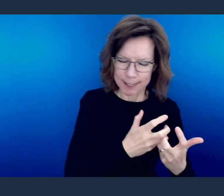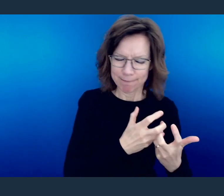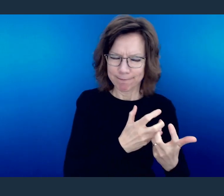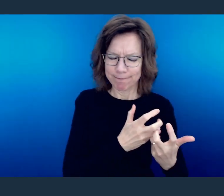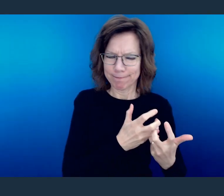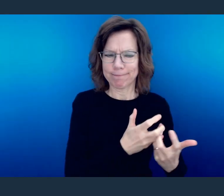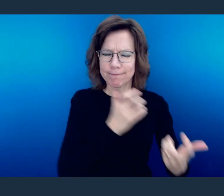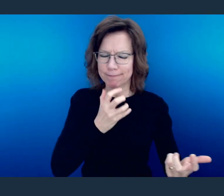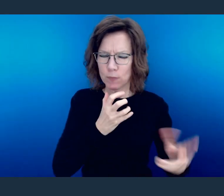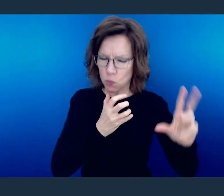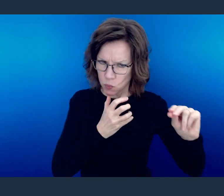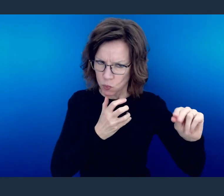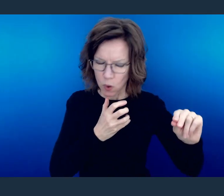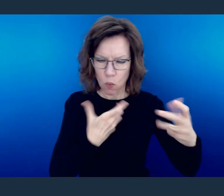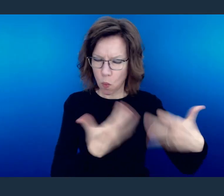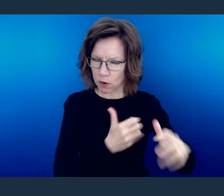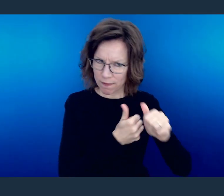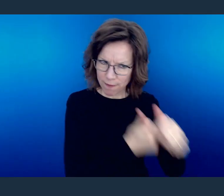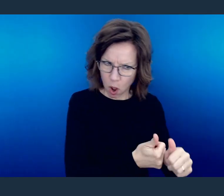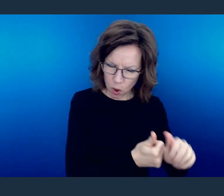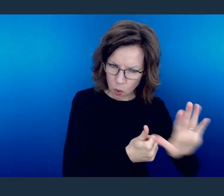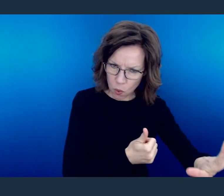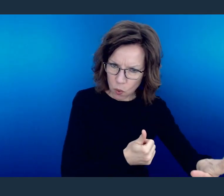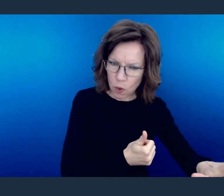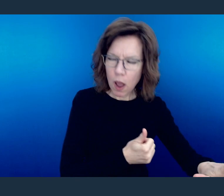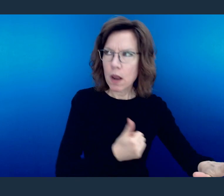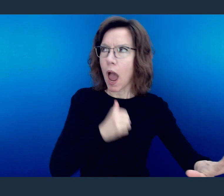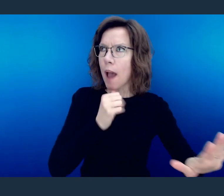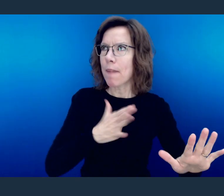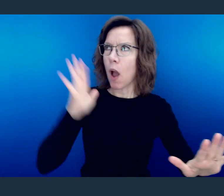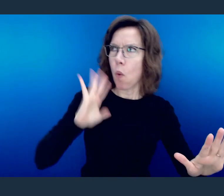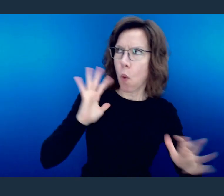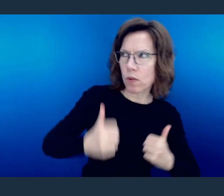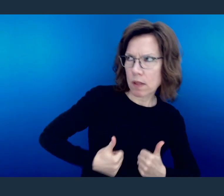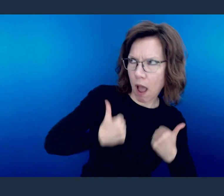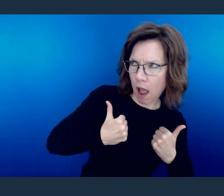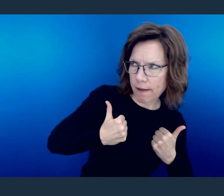to think and you stop having an opinion that was based on how you used to live, yeah, you